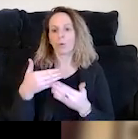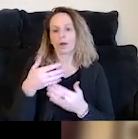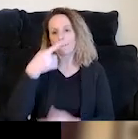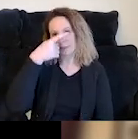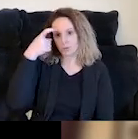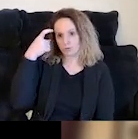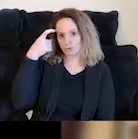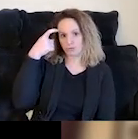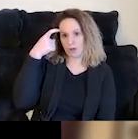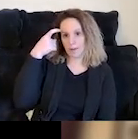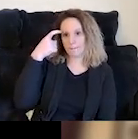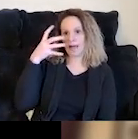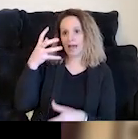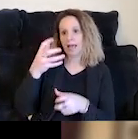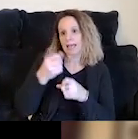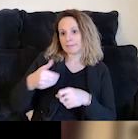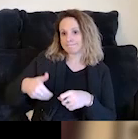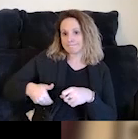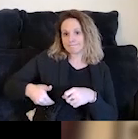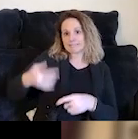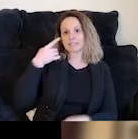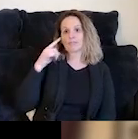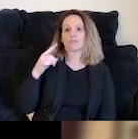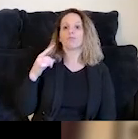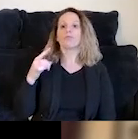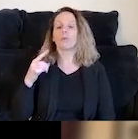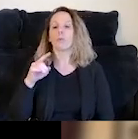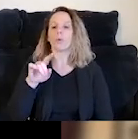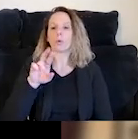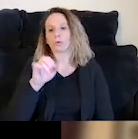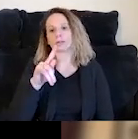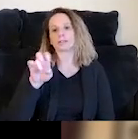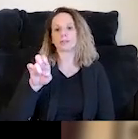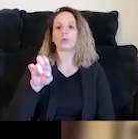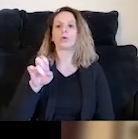and regaining a sense of invited to attend restorative circles, which are proven beneficial